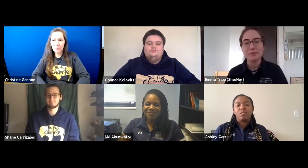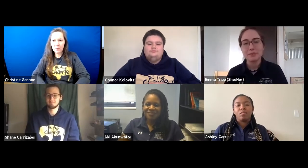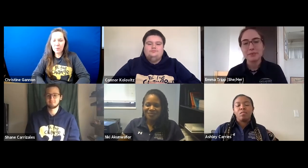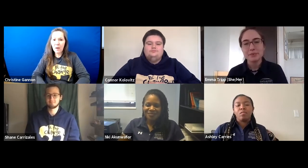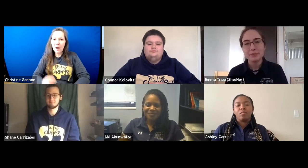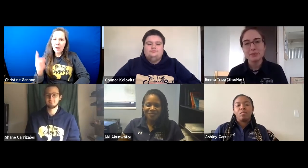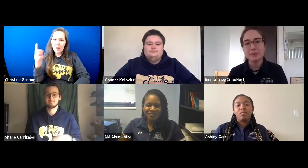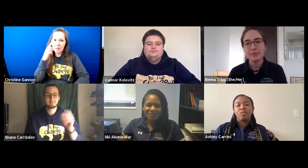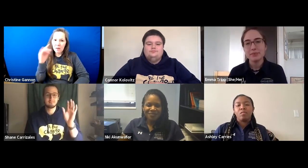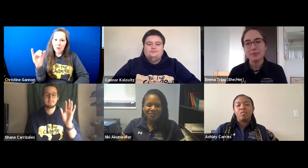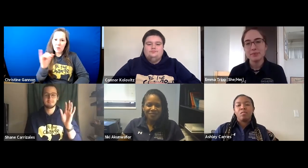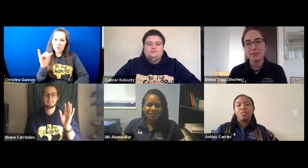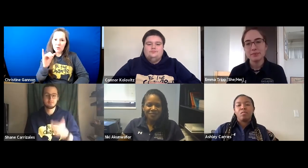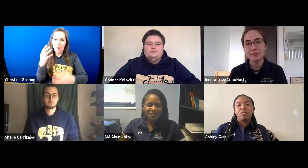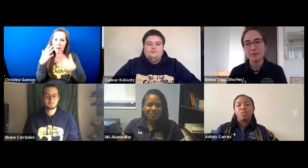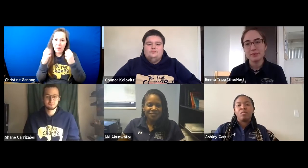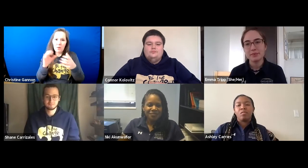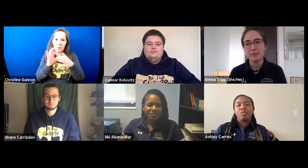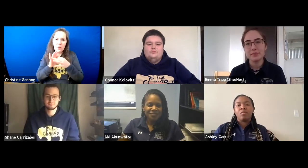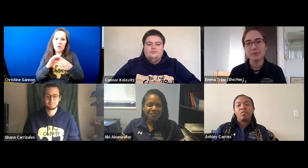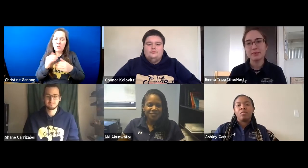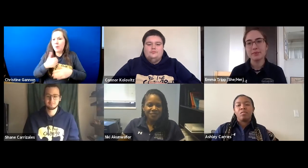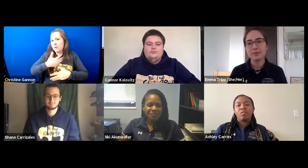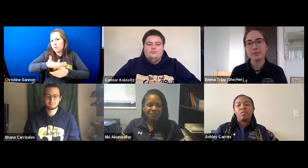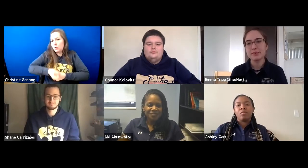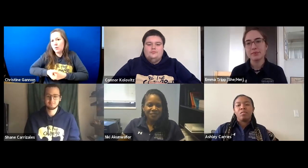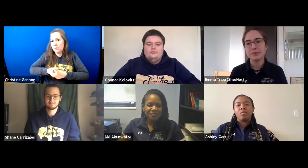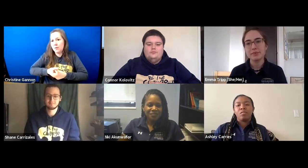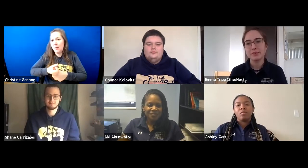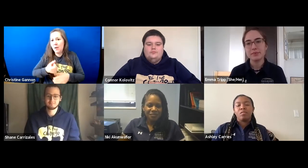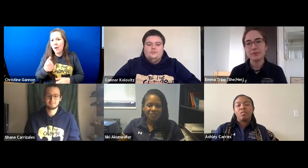>I think also, healthy relationships have trust.